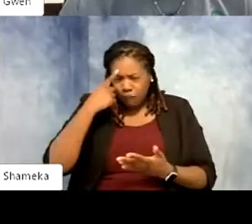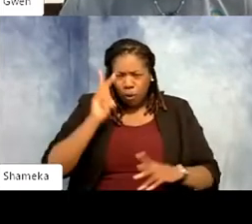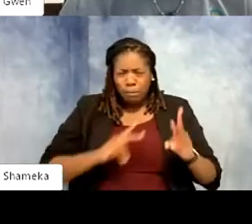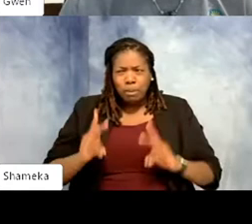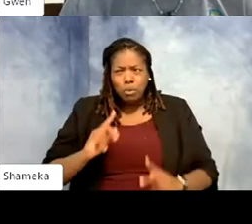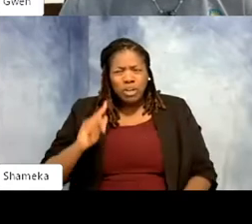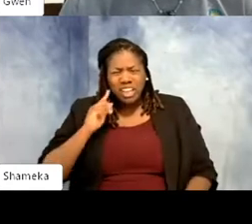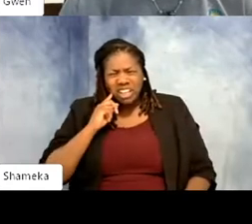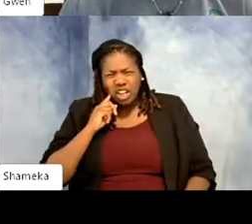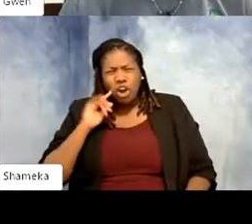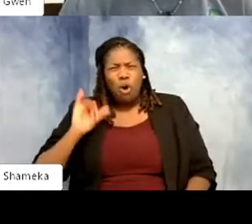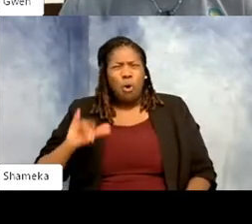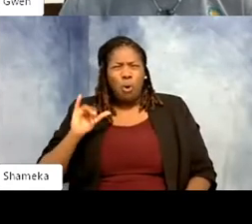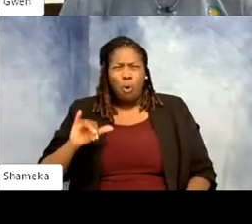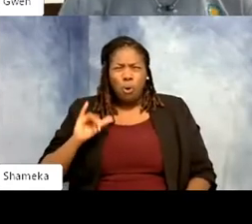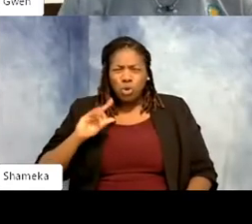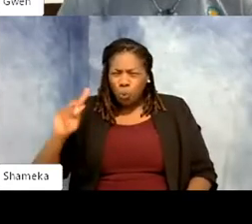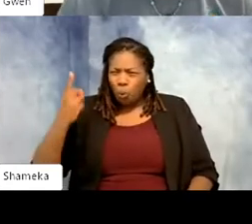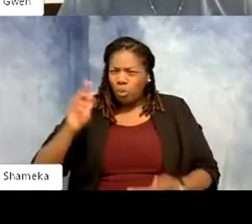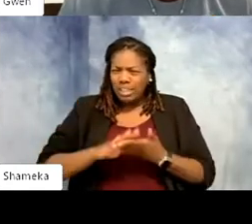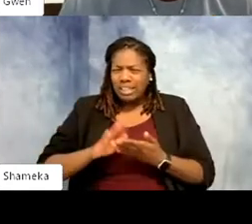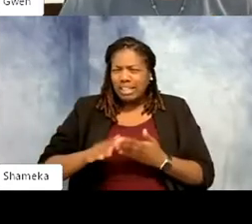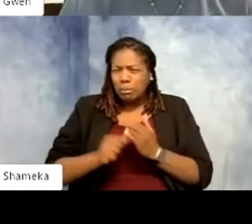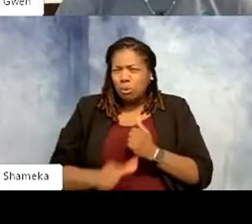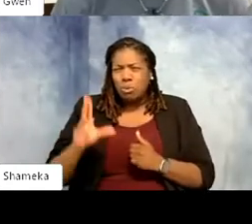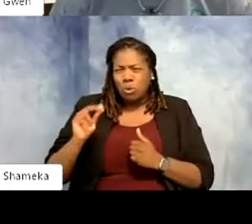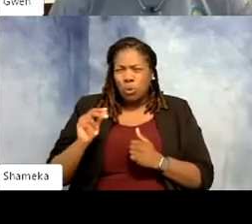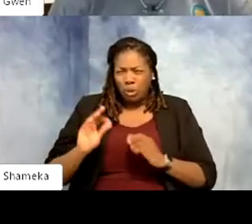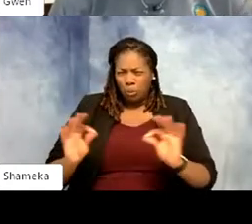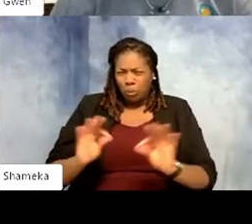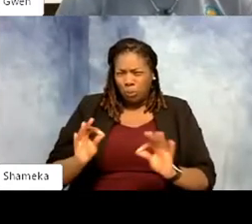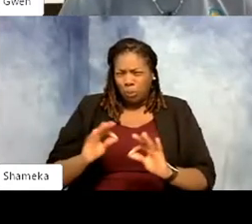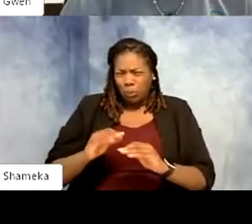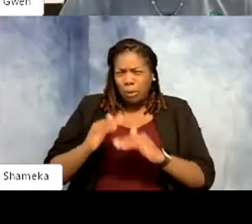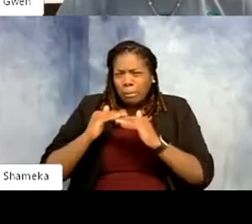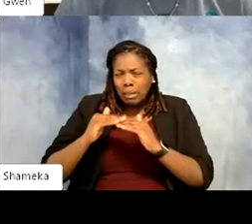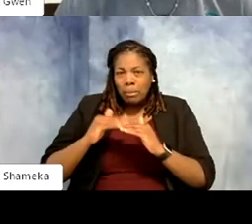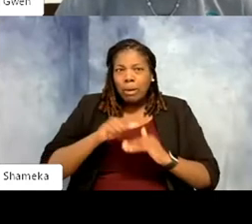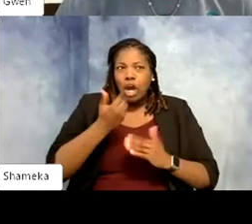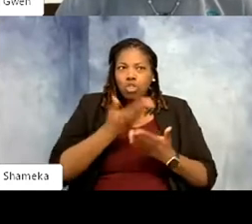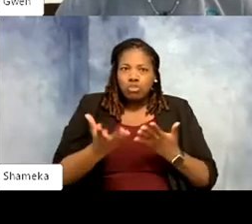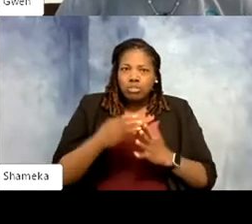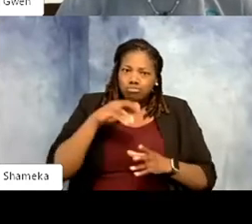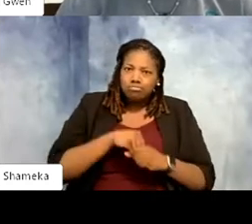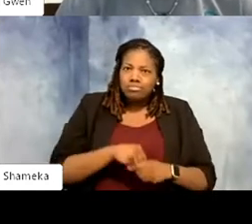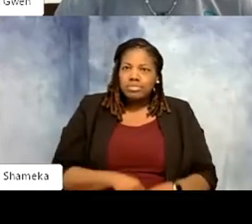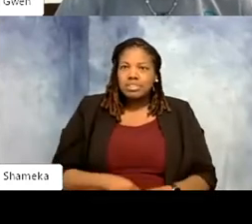what we like, and that is a small portion of what zookeepers do. Shellie: And I always like to mention that poop is also so important.